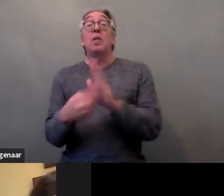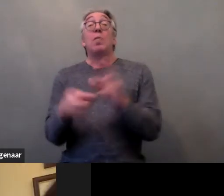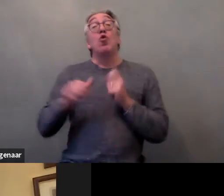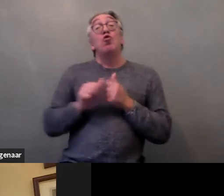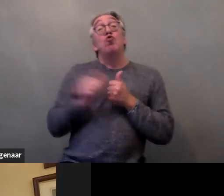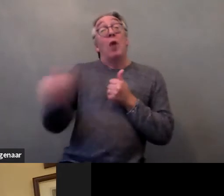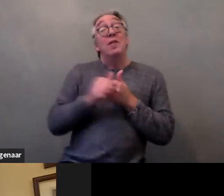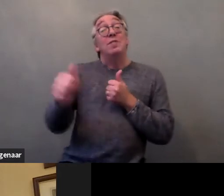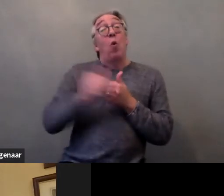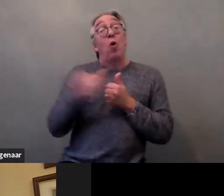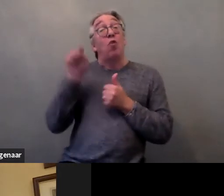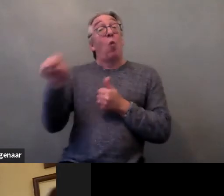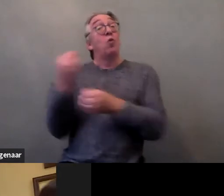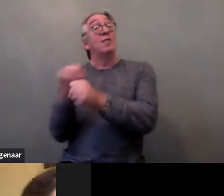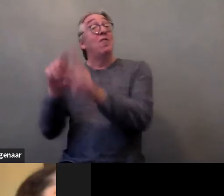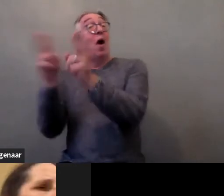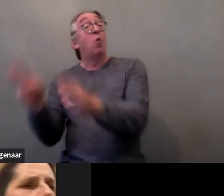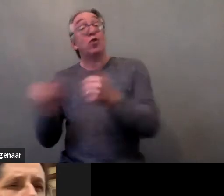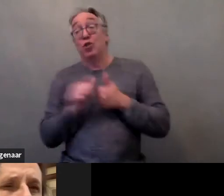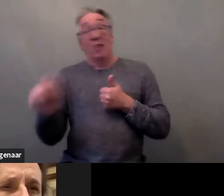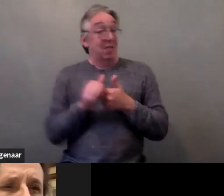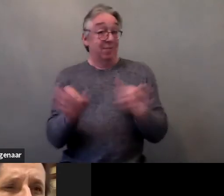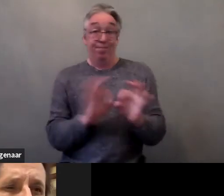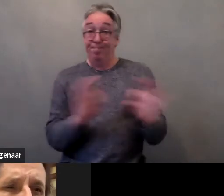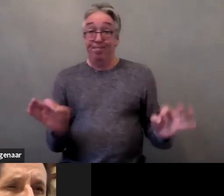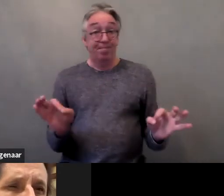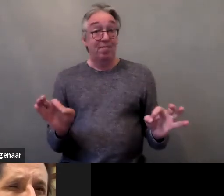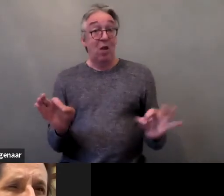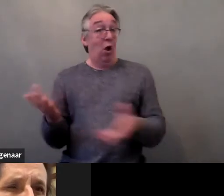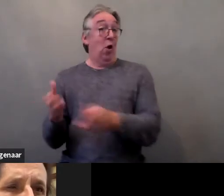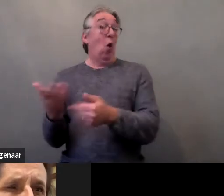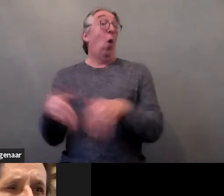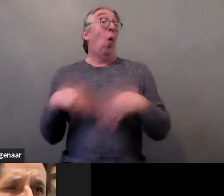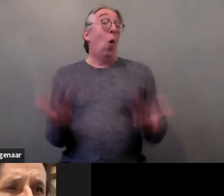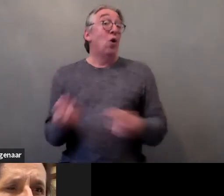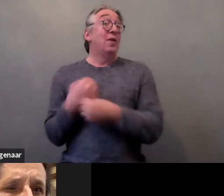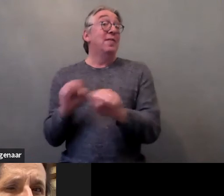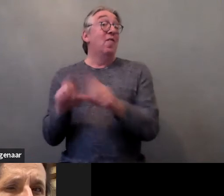inaccessible sanitary facilities, they weren't admitting assistance